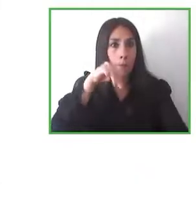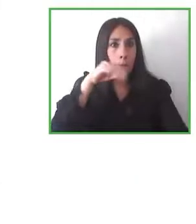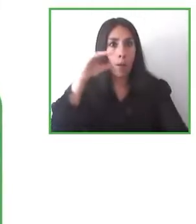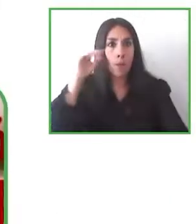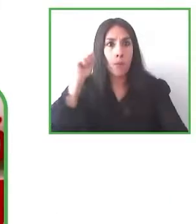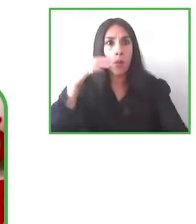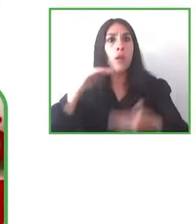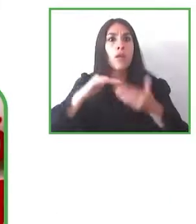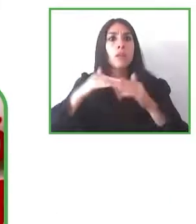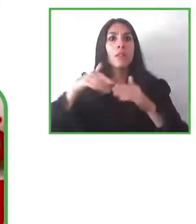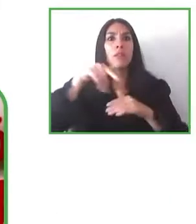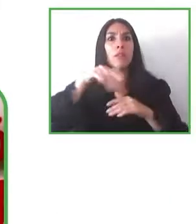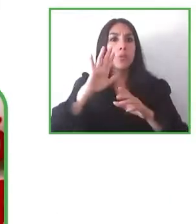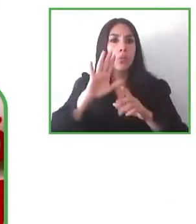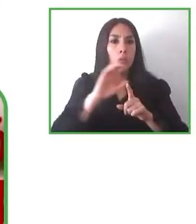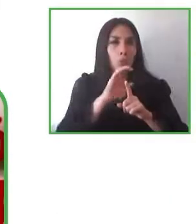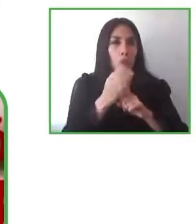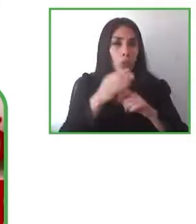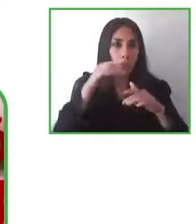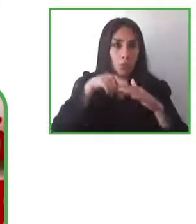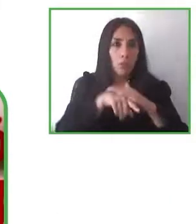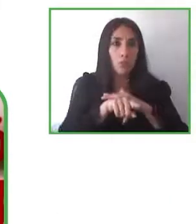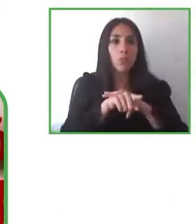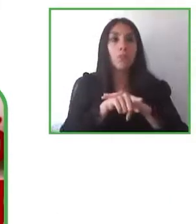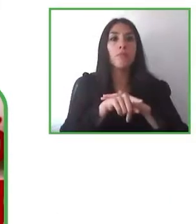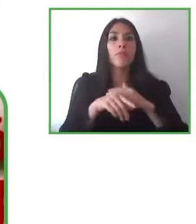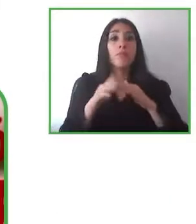for the accessible culture in the long and in the midterm?